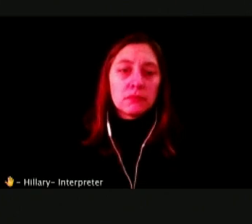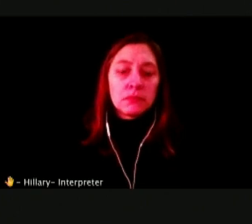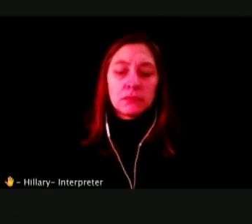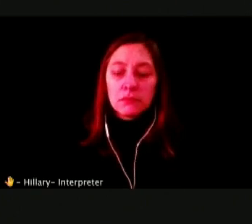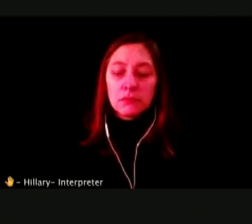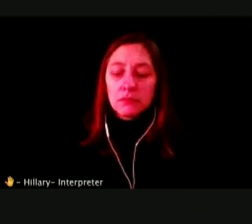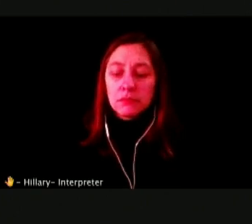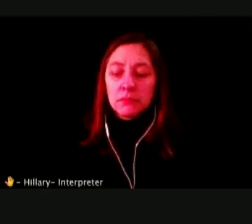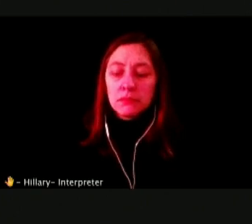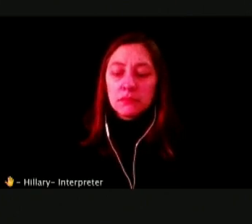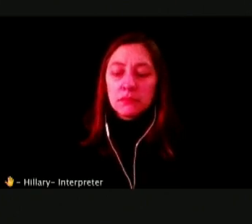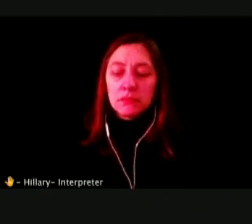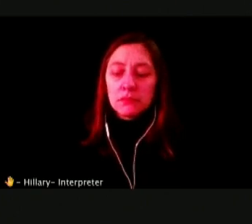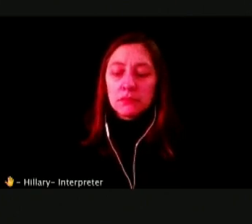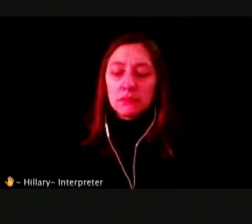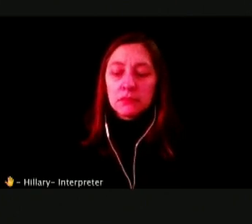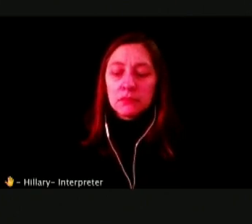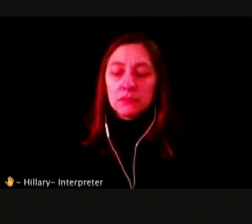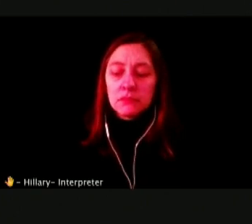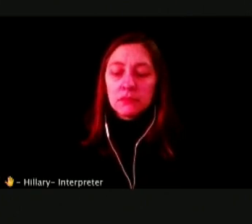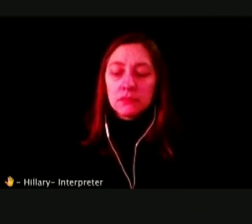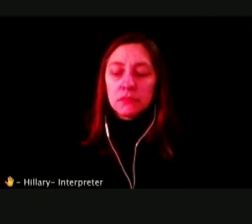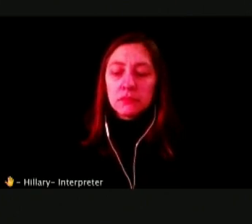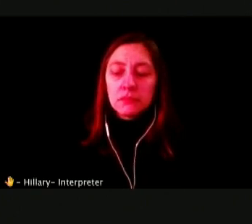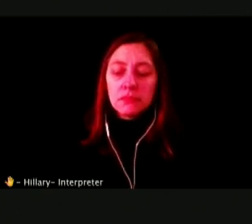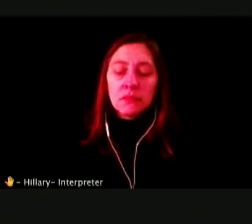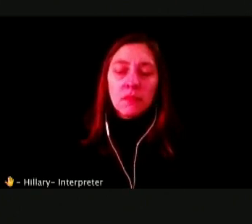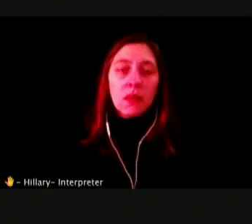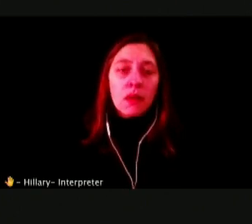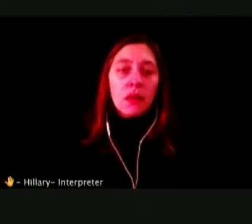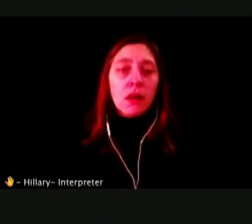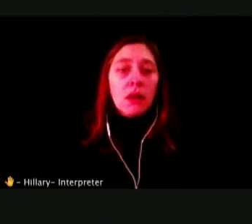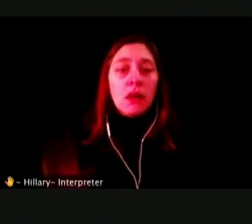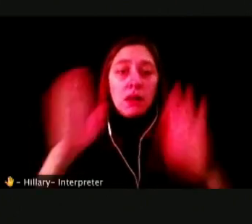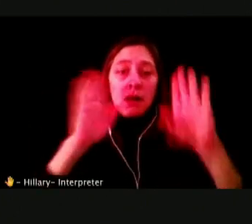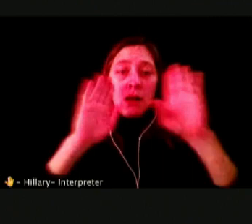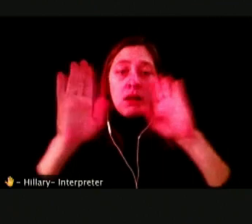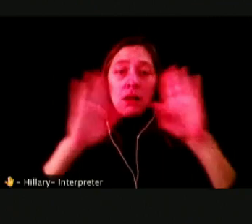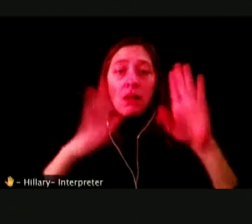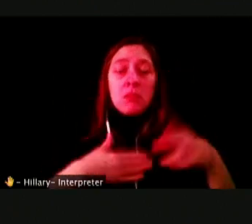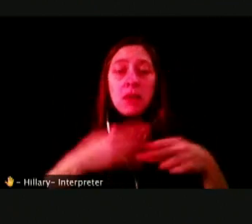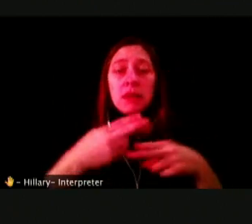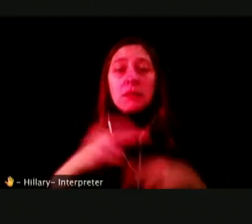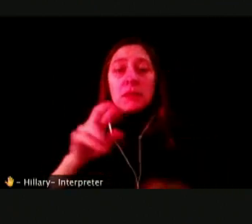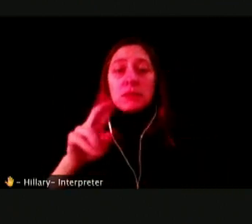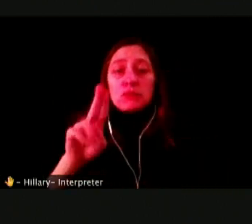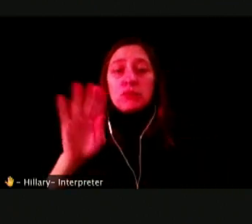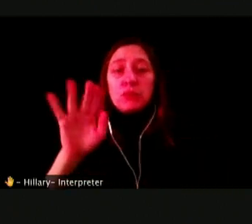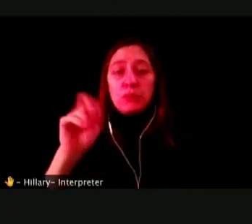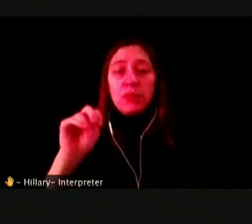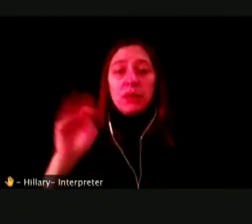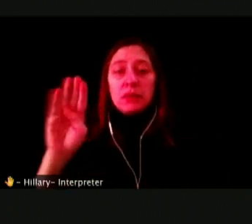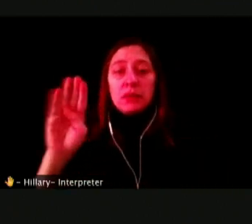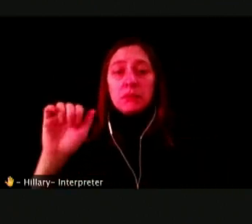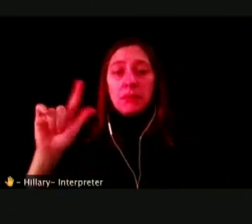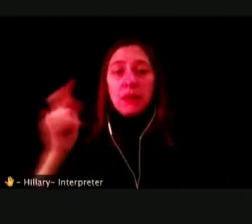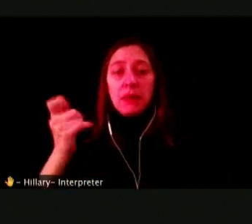I AM A SCIENTIST WITH THE NATURAL INSTITUTE OF HEALTH.